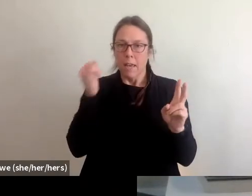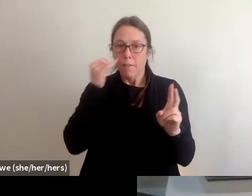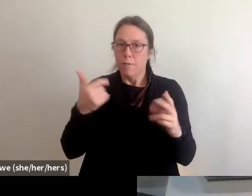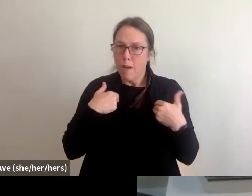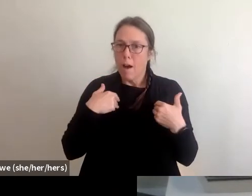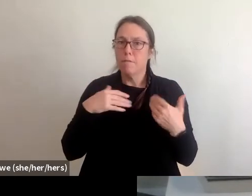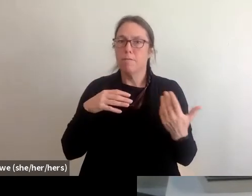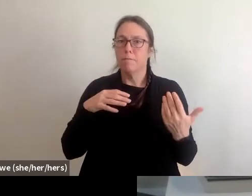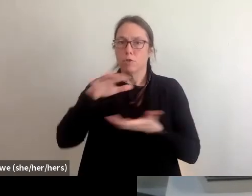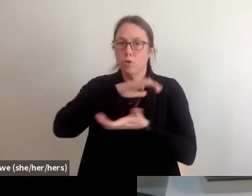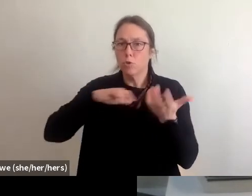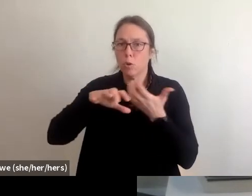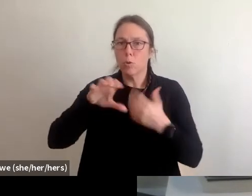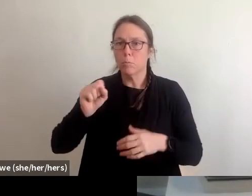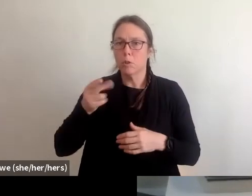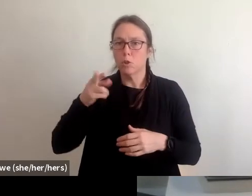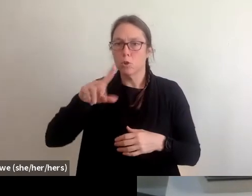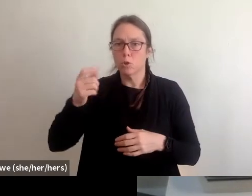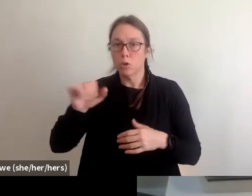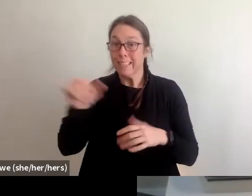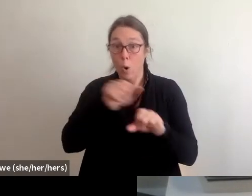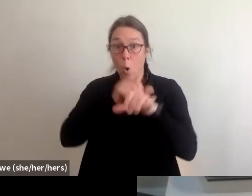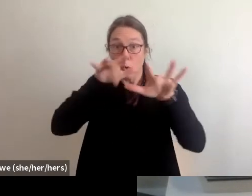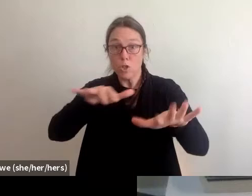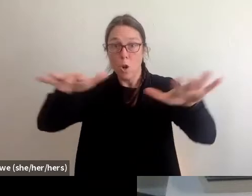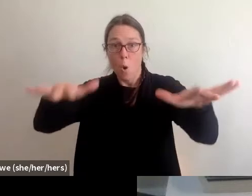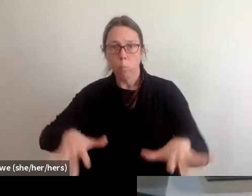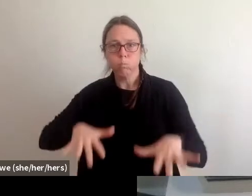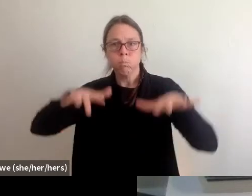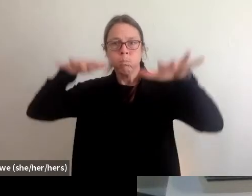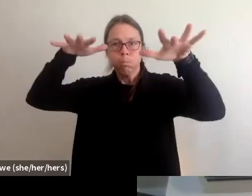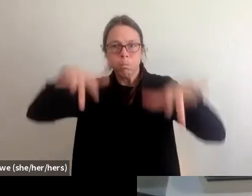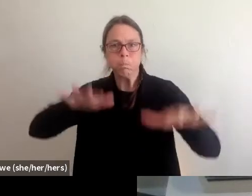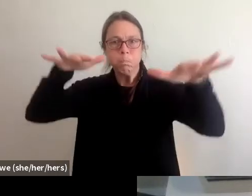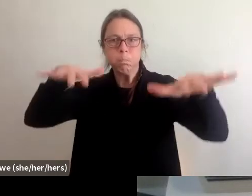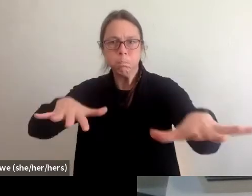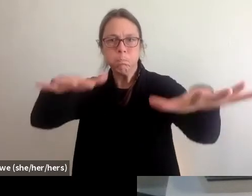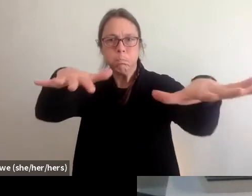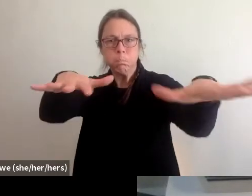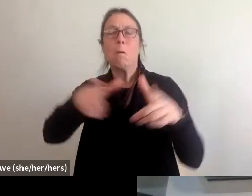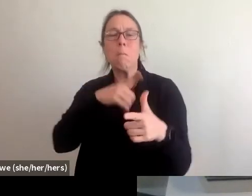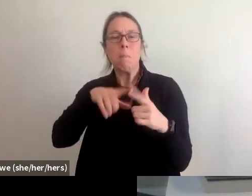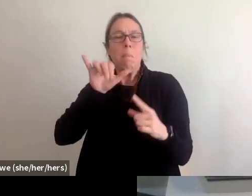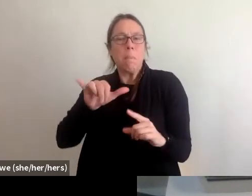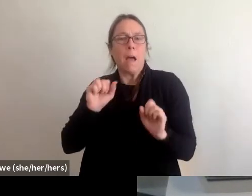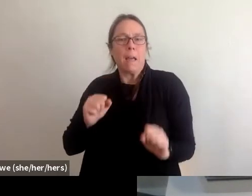And if you don't have flood insurance for your home, that can be a substantial issue with accessing those benefits.